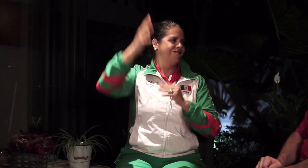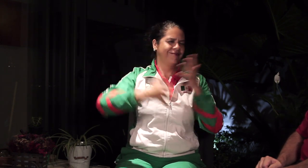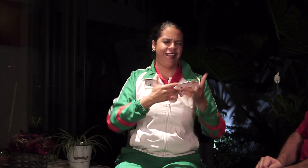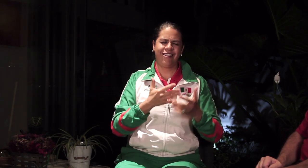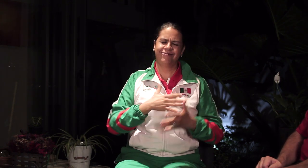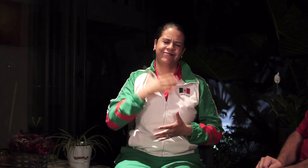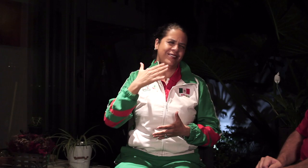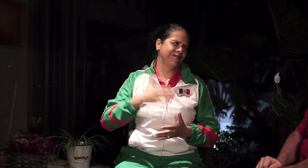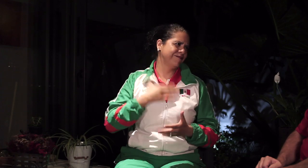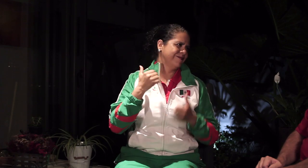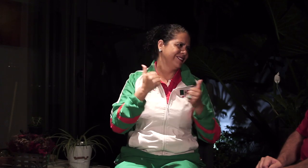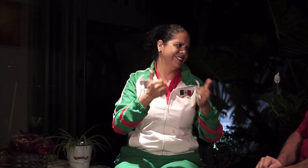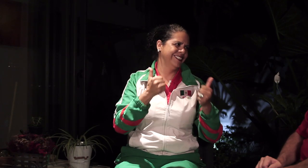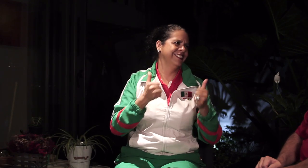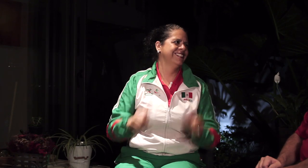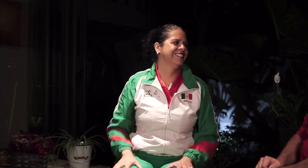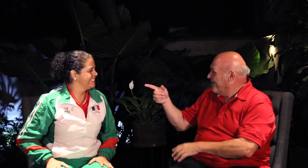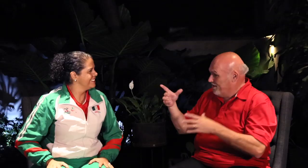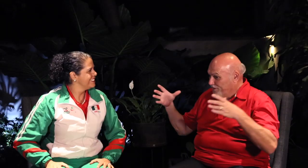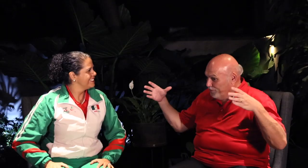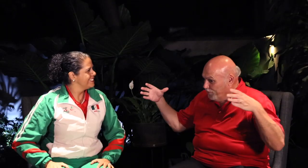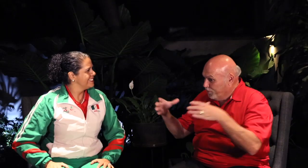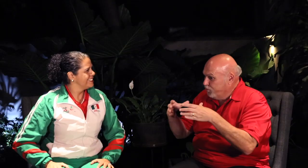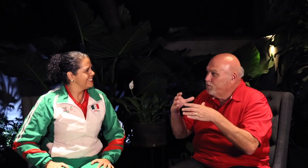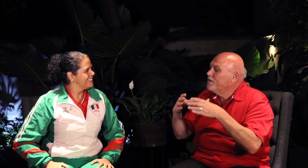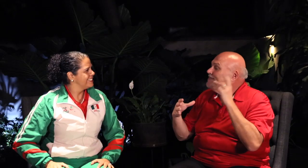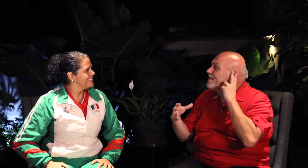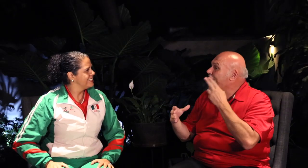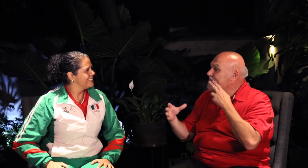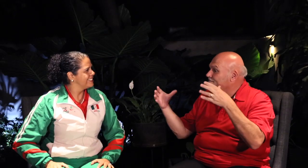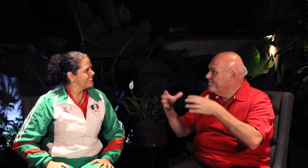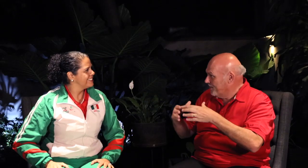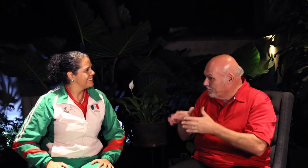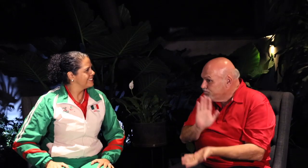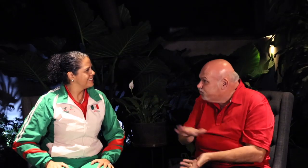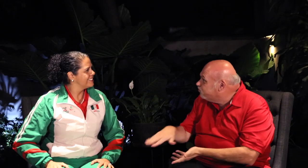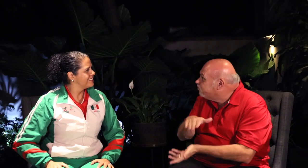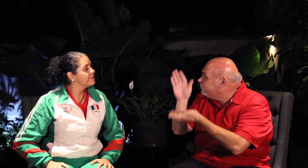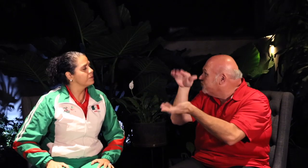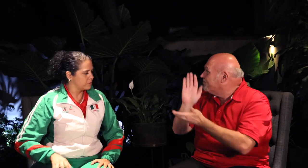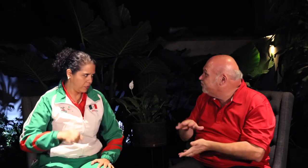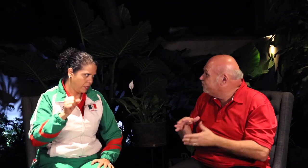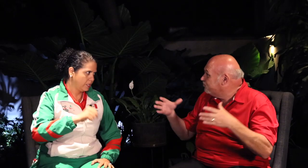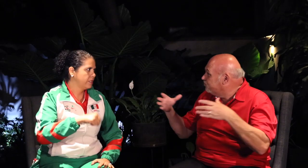and I was happy with it. [Anselmo]: Are there many Deaf basketball team players in Mexico?